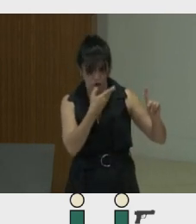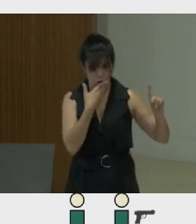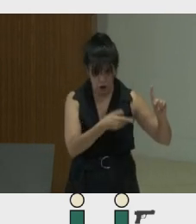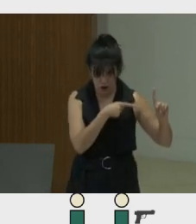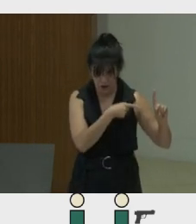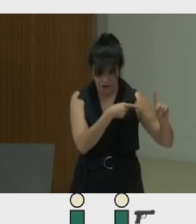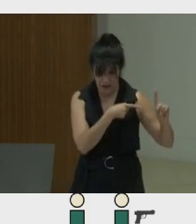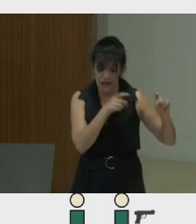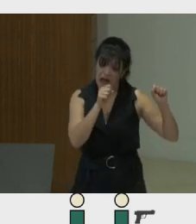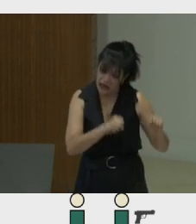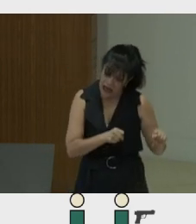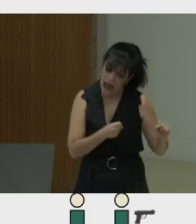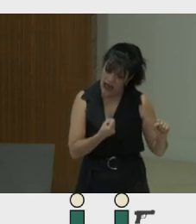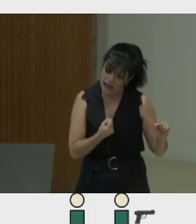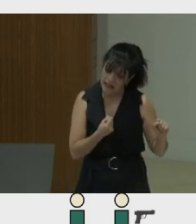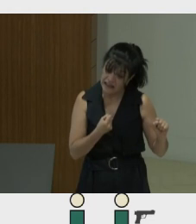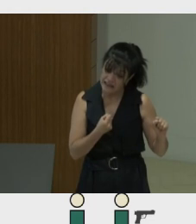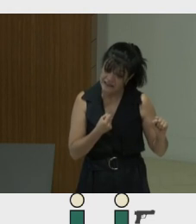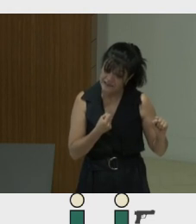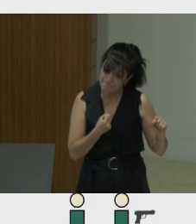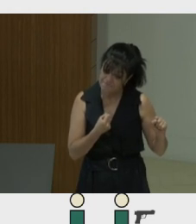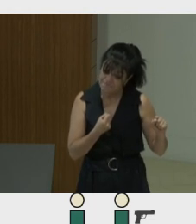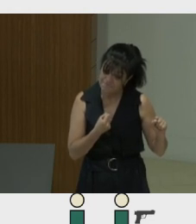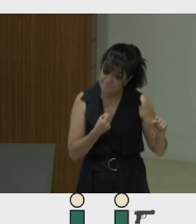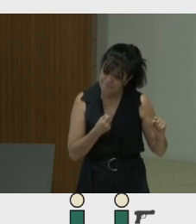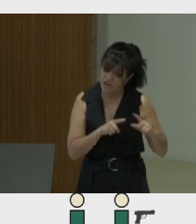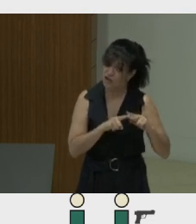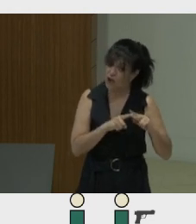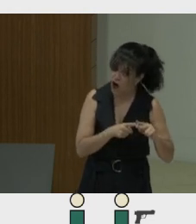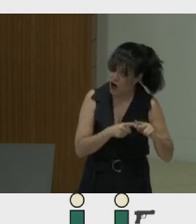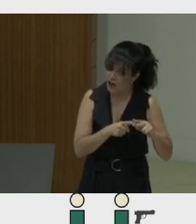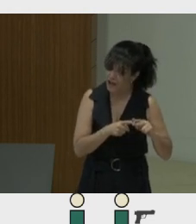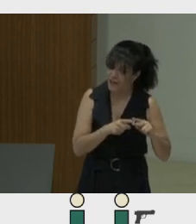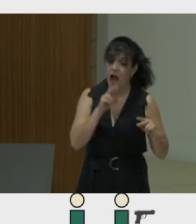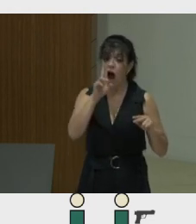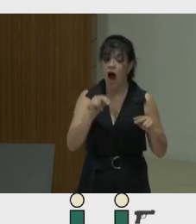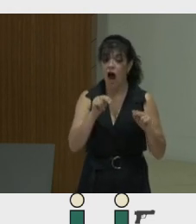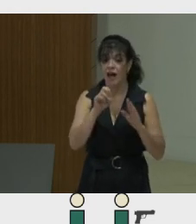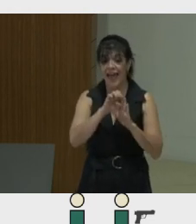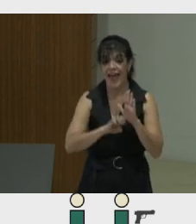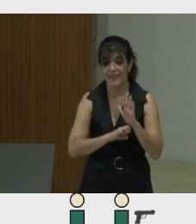It can, for example, activate, as an example, the unethical behaviour of diverting resources